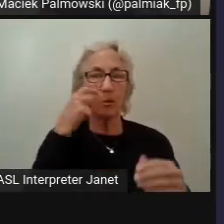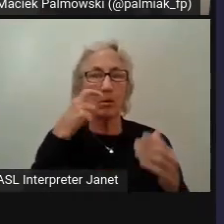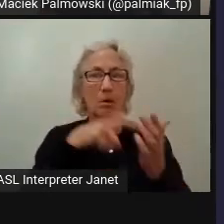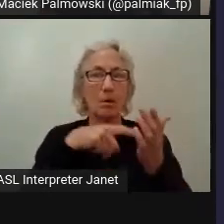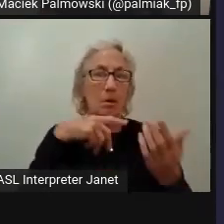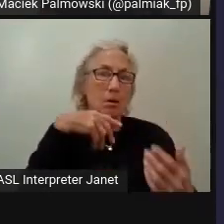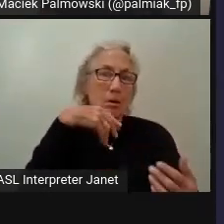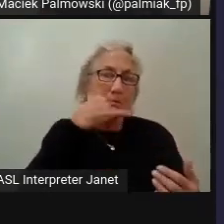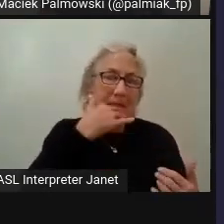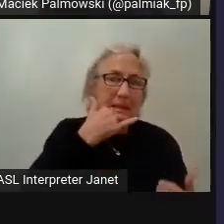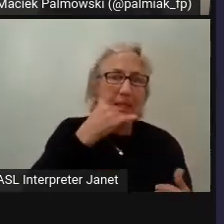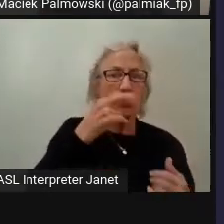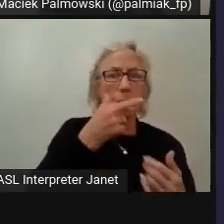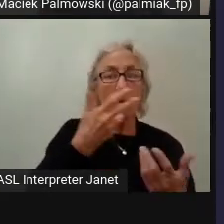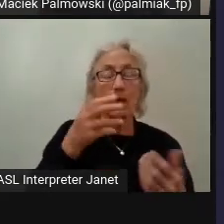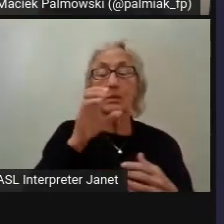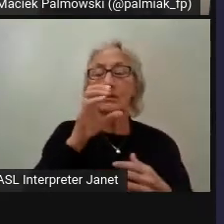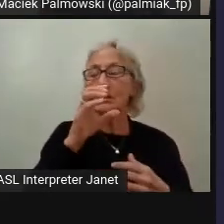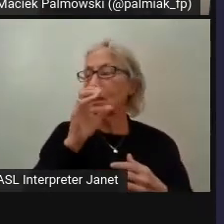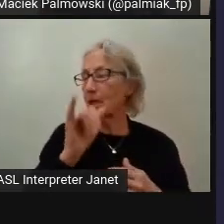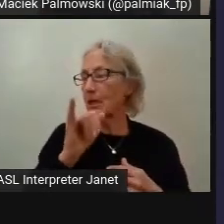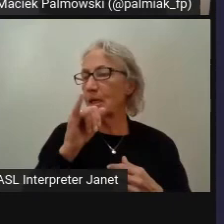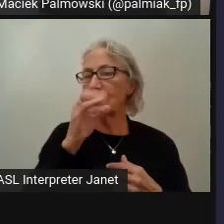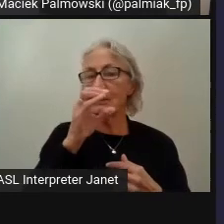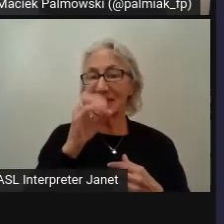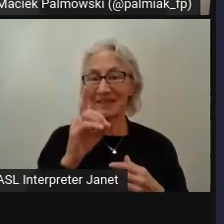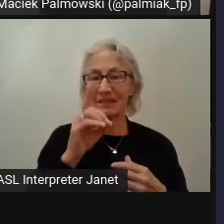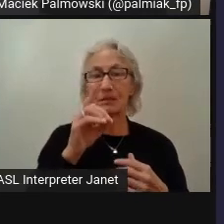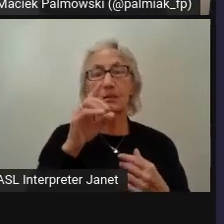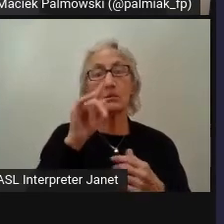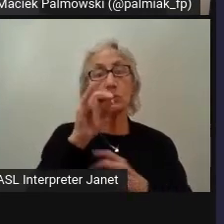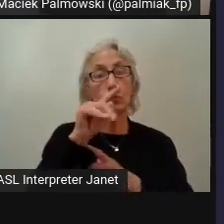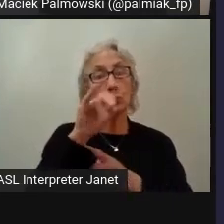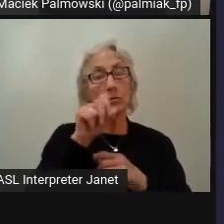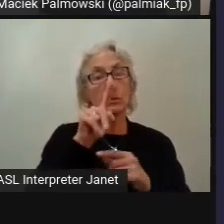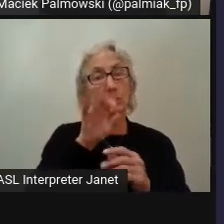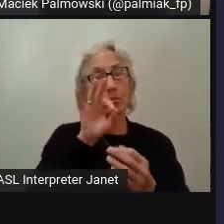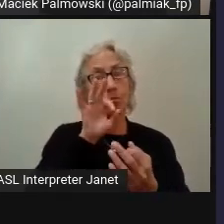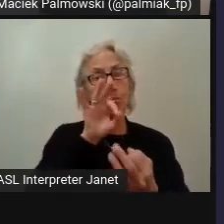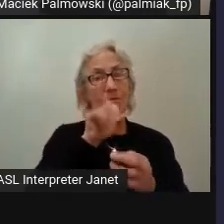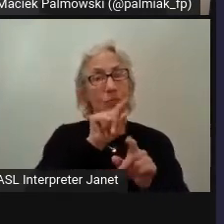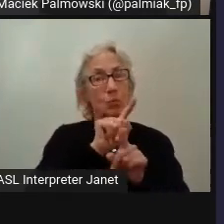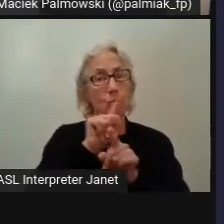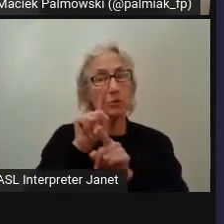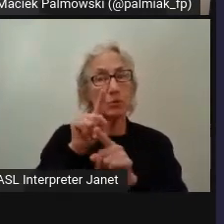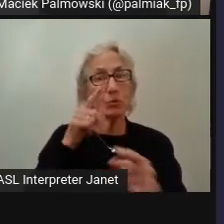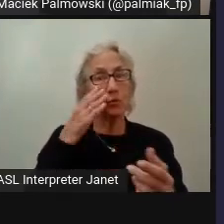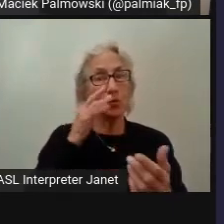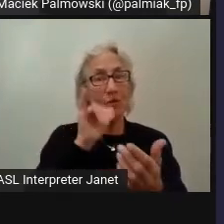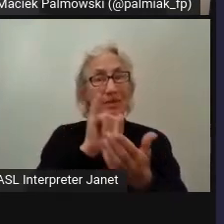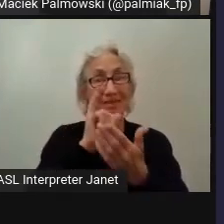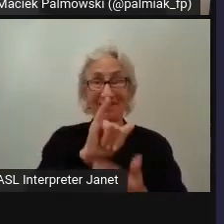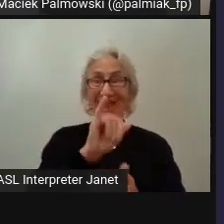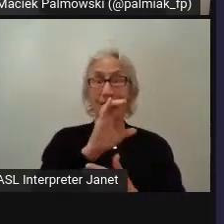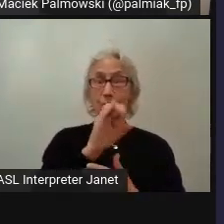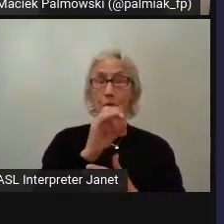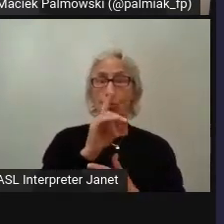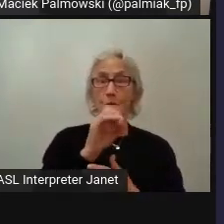CI/CD tools are perfect so we can be sure that the code we are pushing to production is correct,